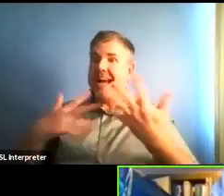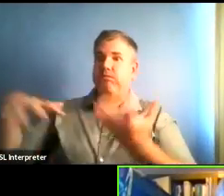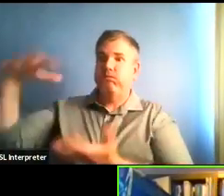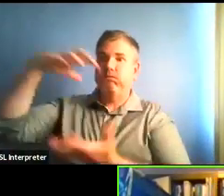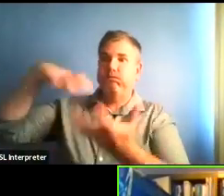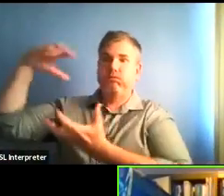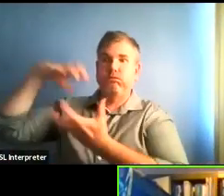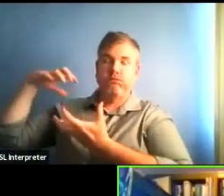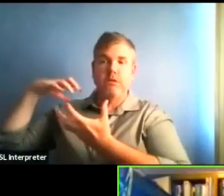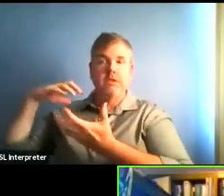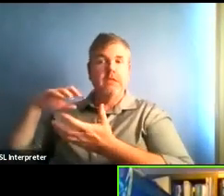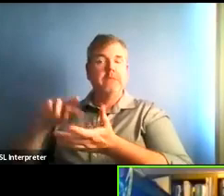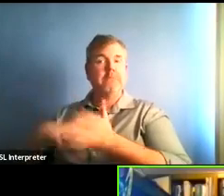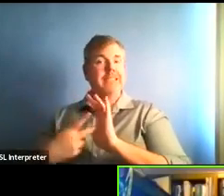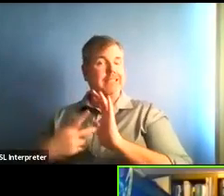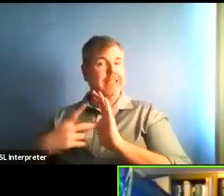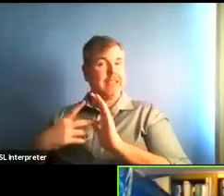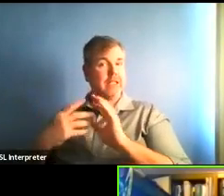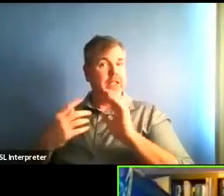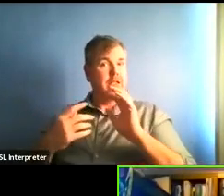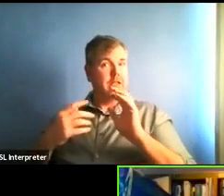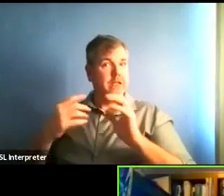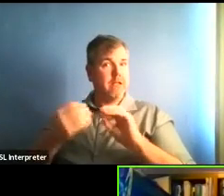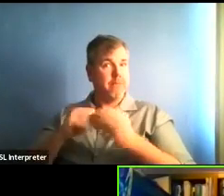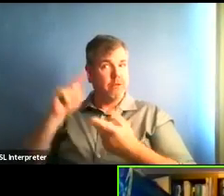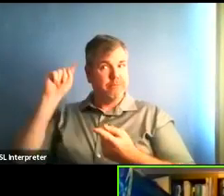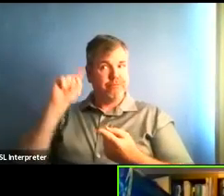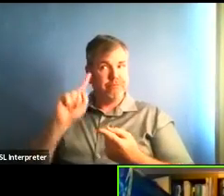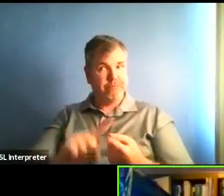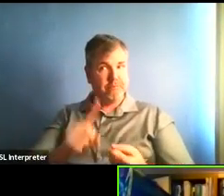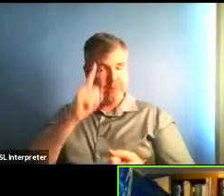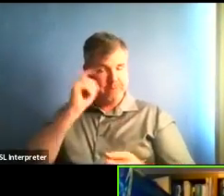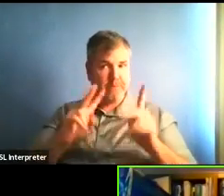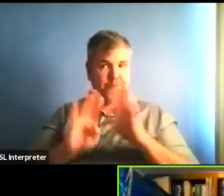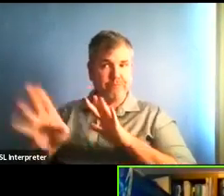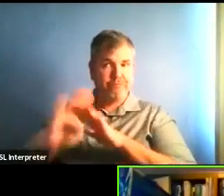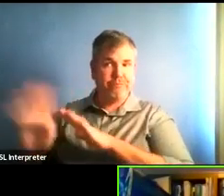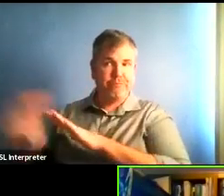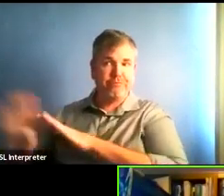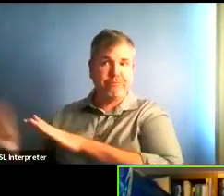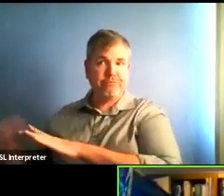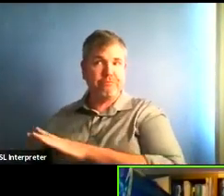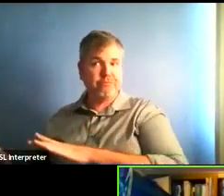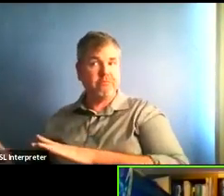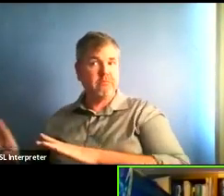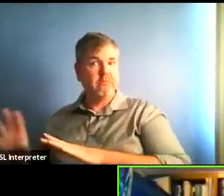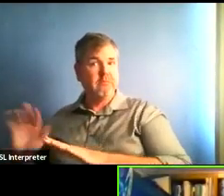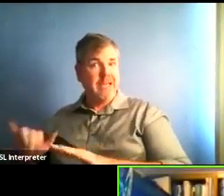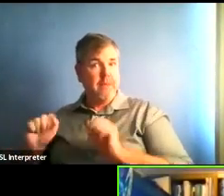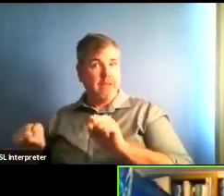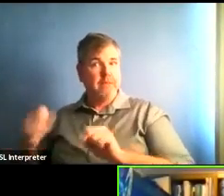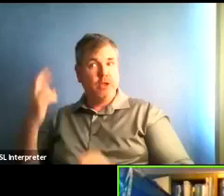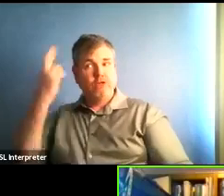down and they're asking whether that's maybe a result of the fires because nobody's going outside because of the bad air our people.